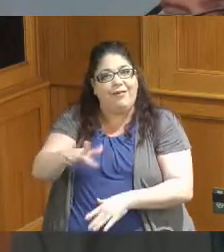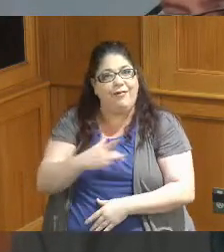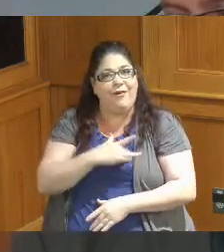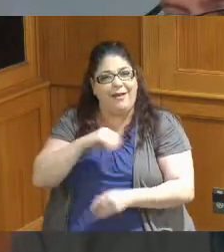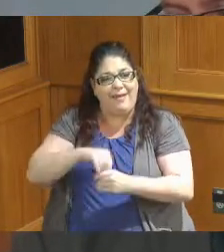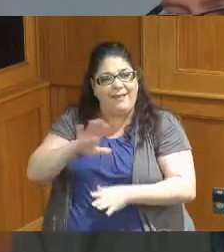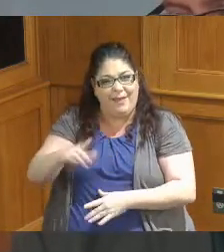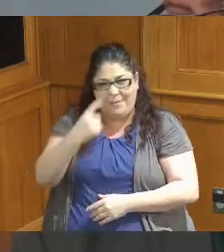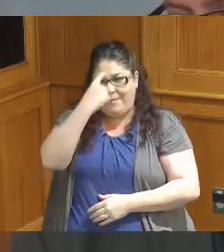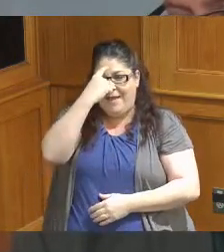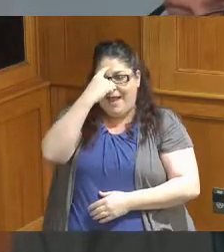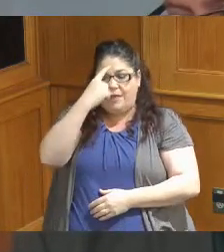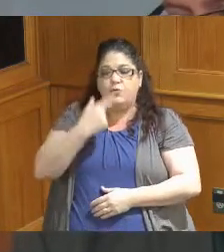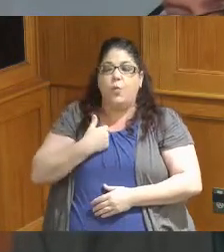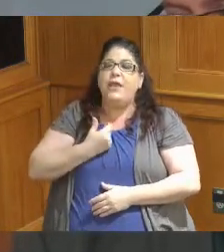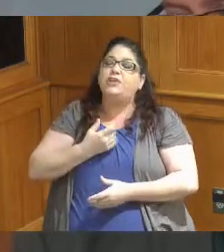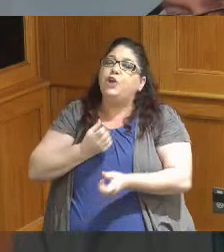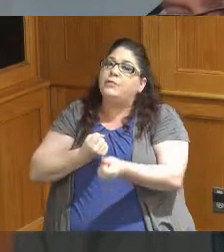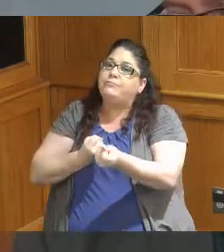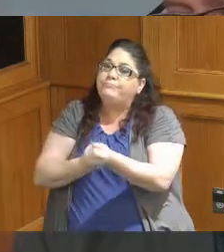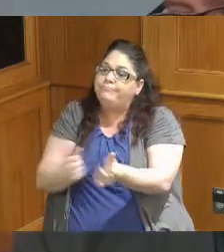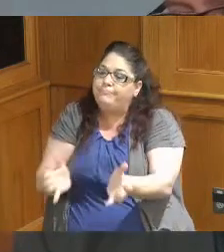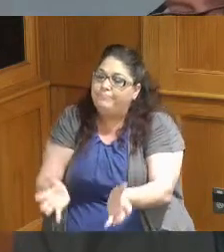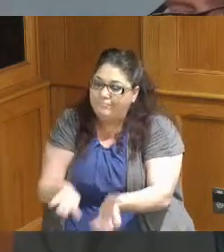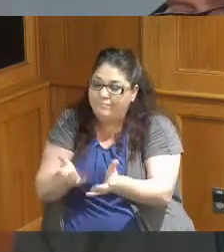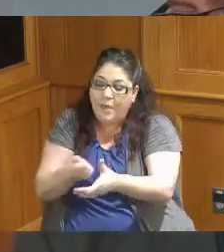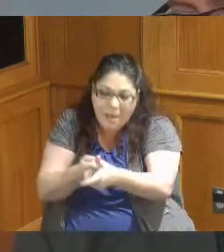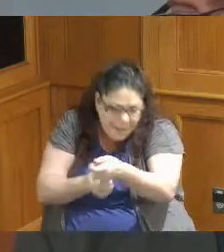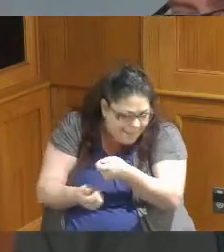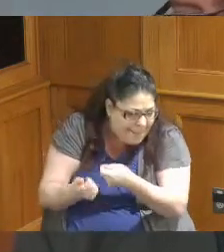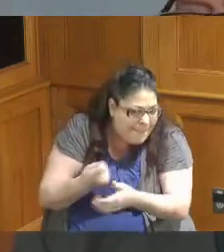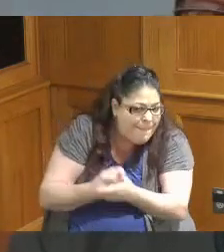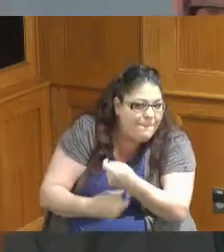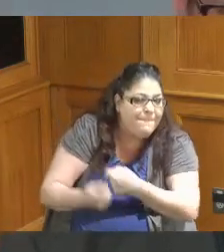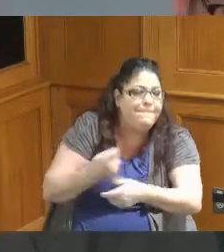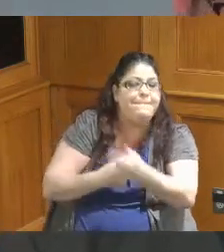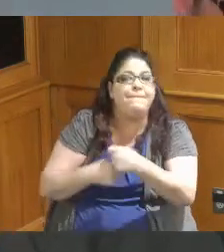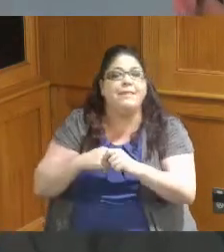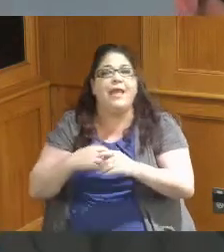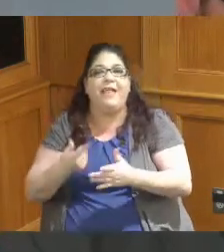we embolden their creativity their critical thinking and their collaboration overall and